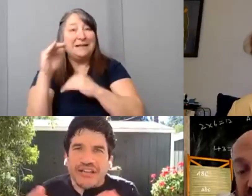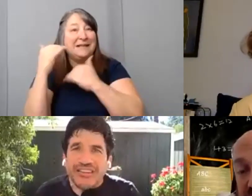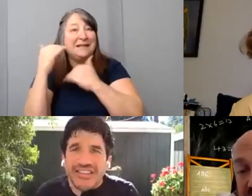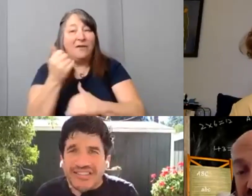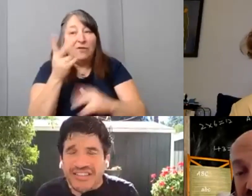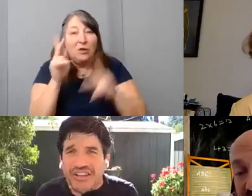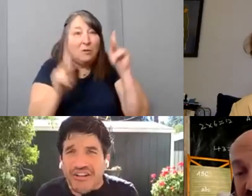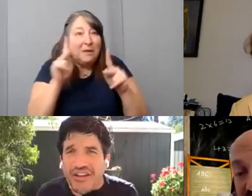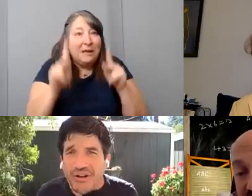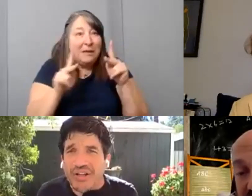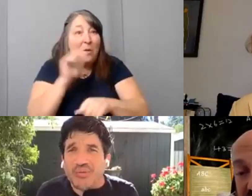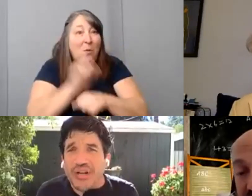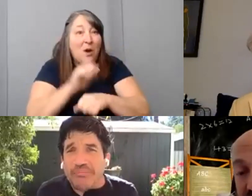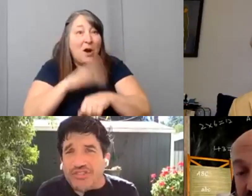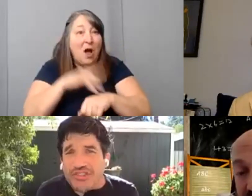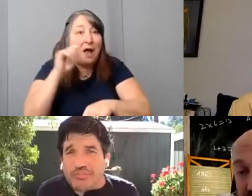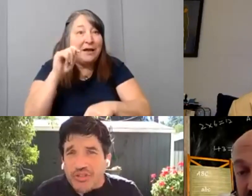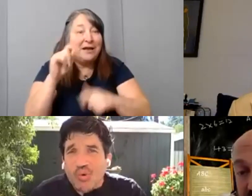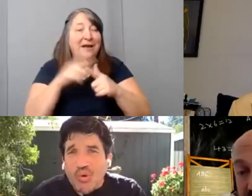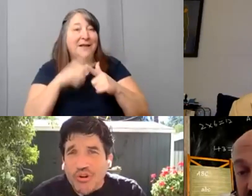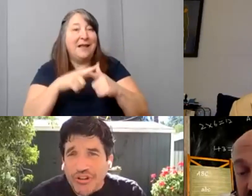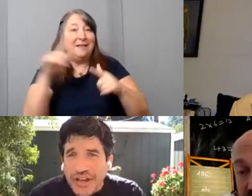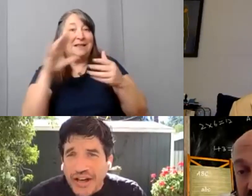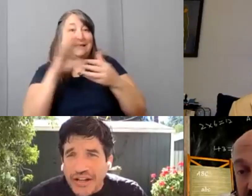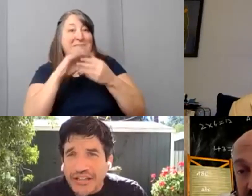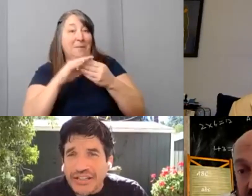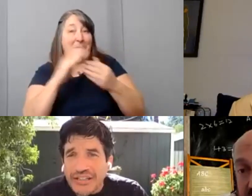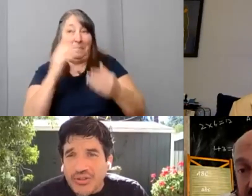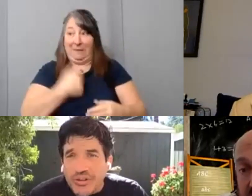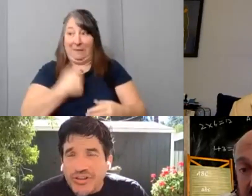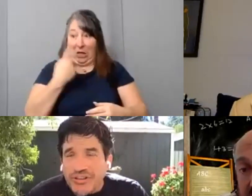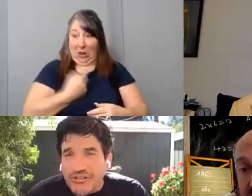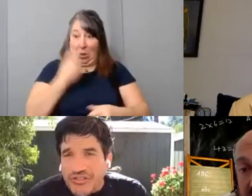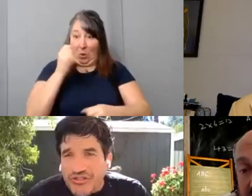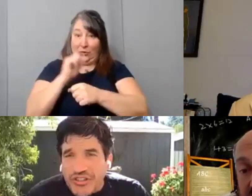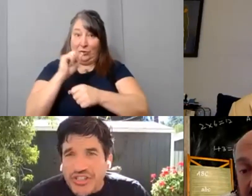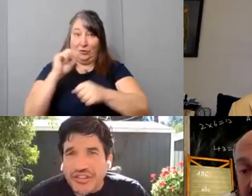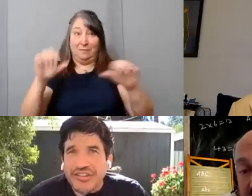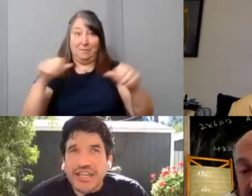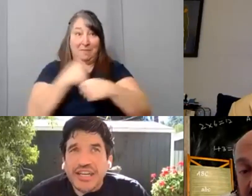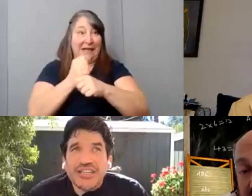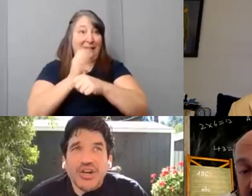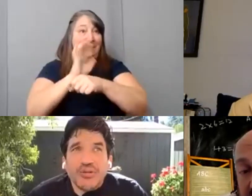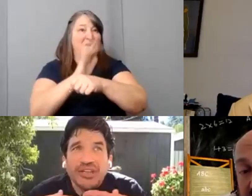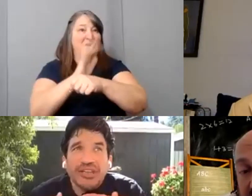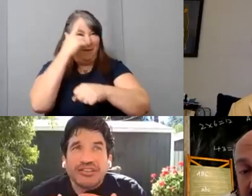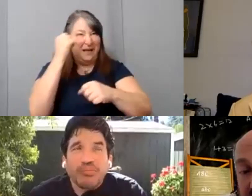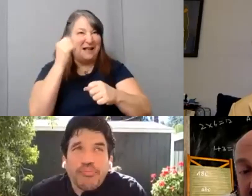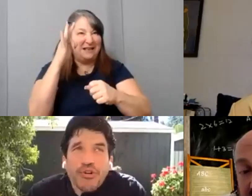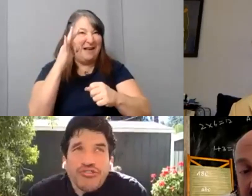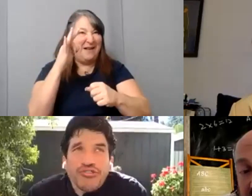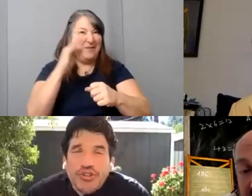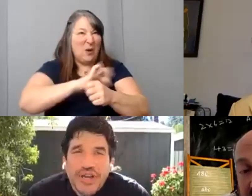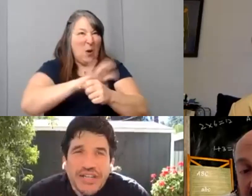in this scenario when it may just be you working on it, due to the restrictions. You know the more personal you make it,